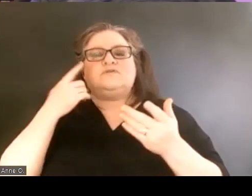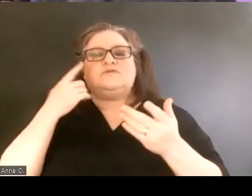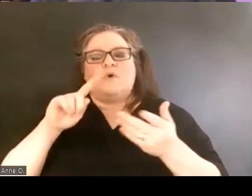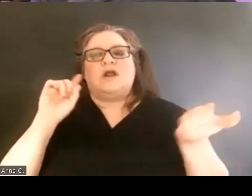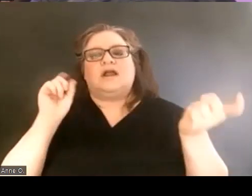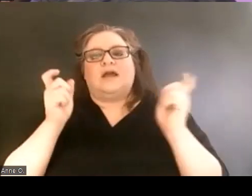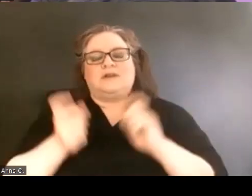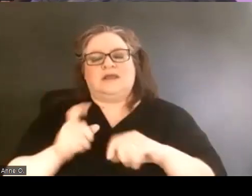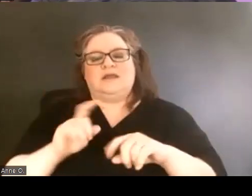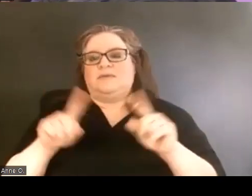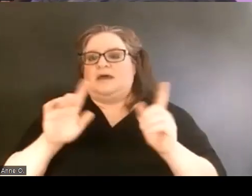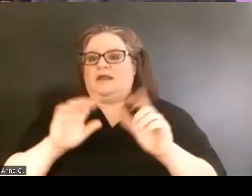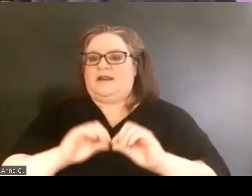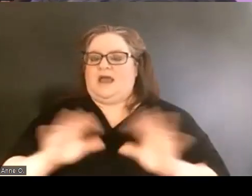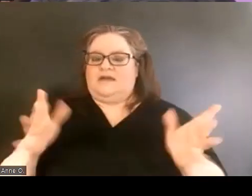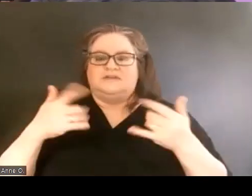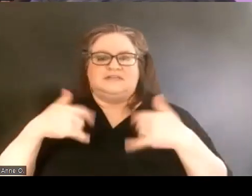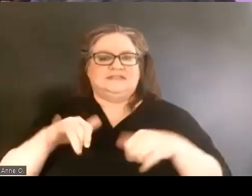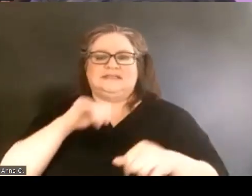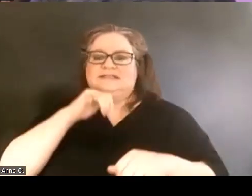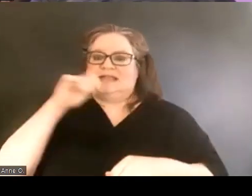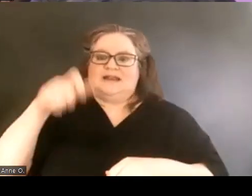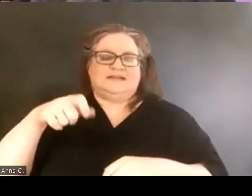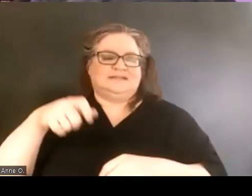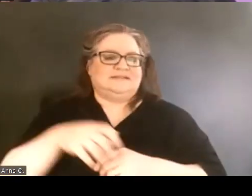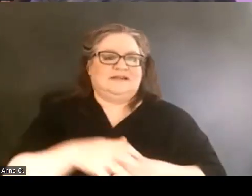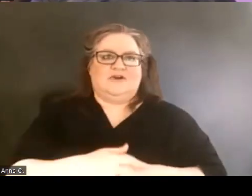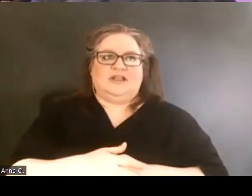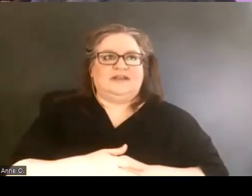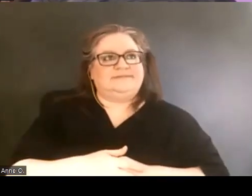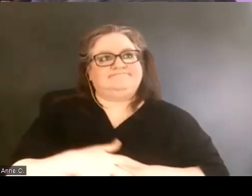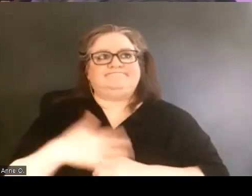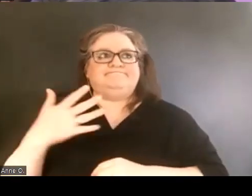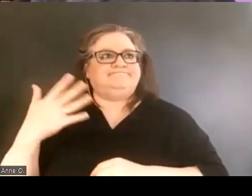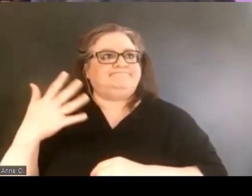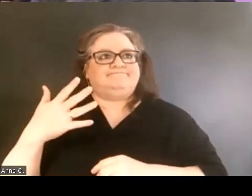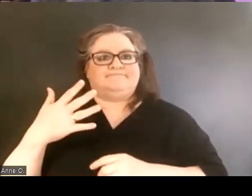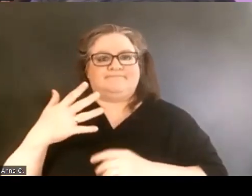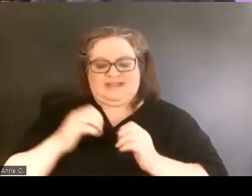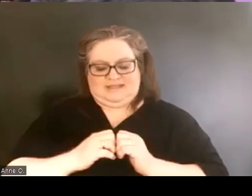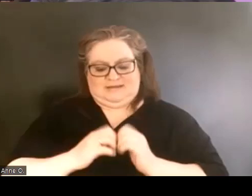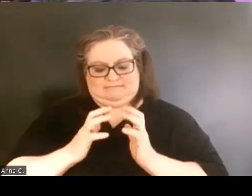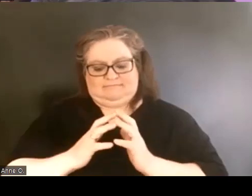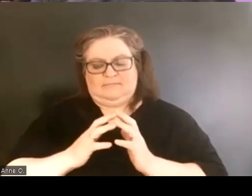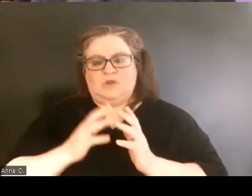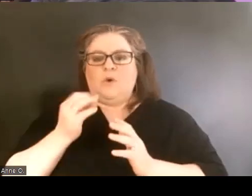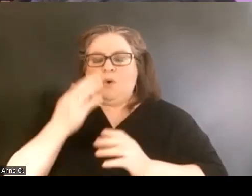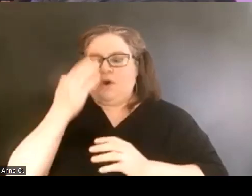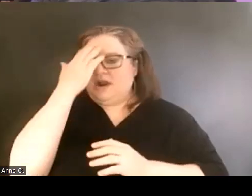but obviously still not necessarily the infrastructure or the knowledge within the institution